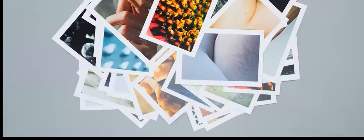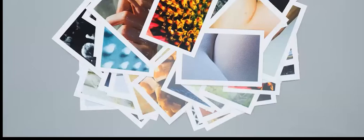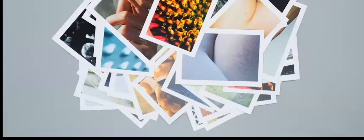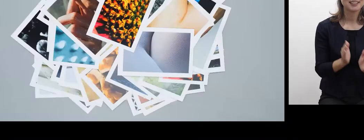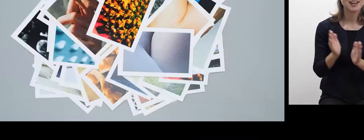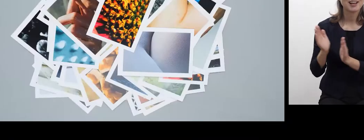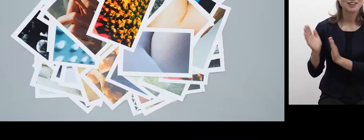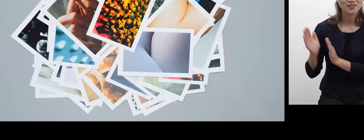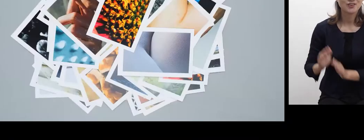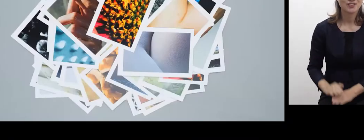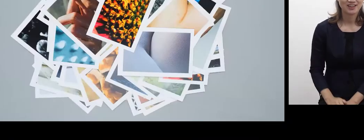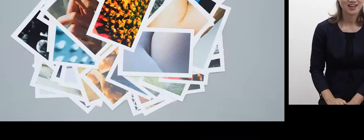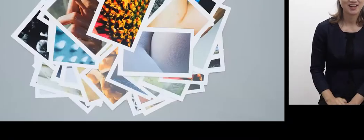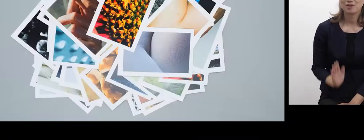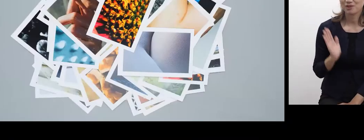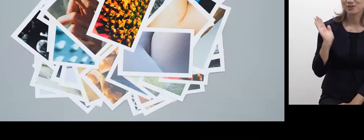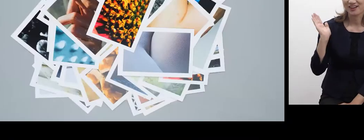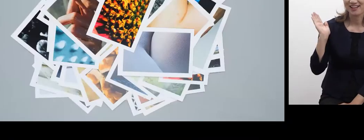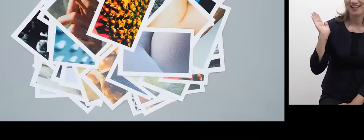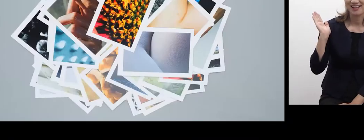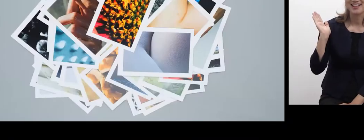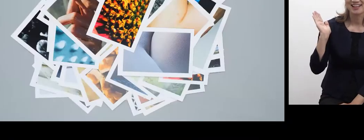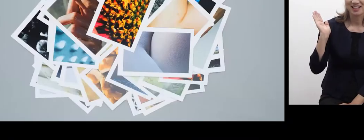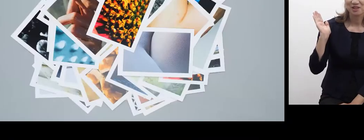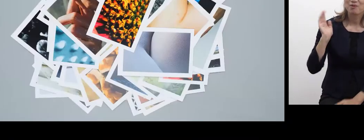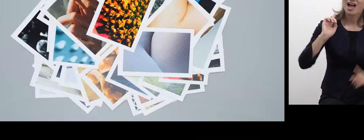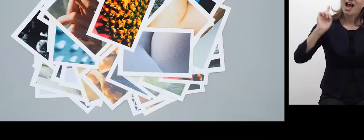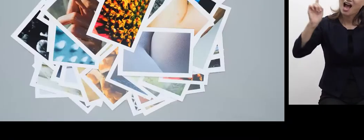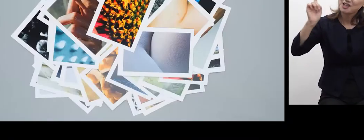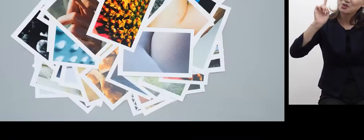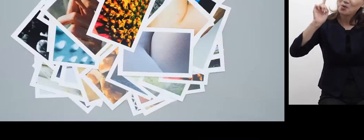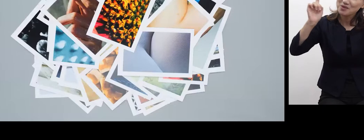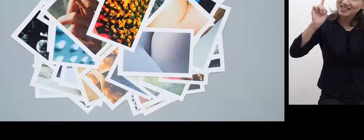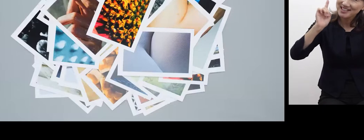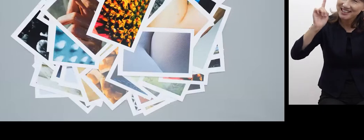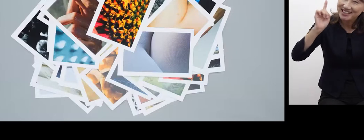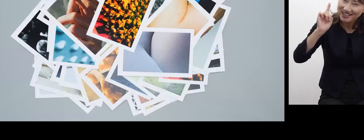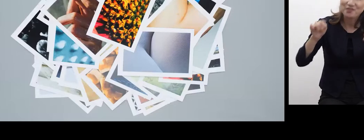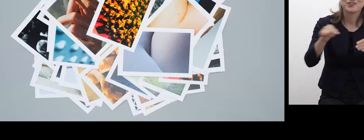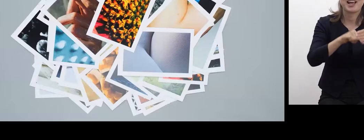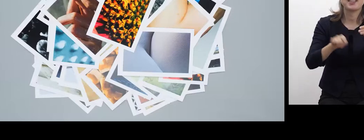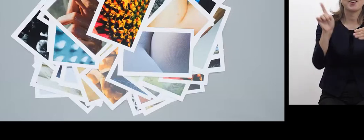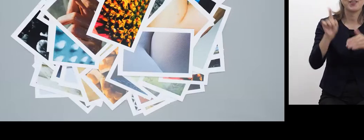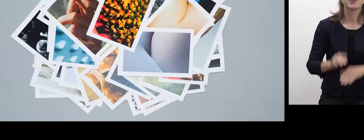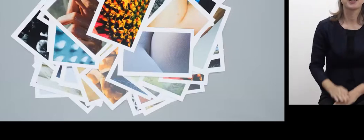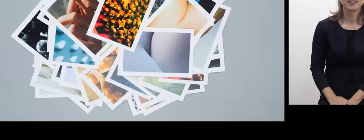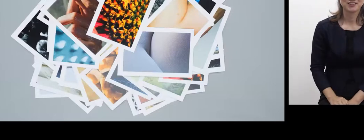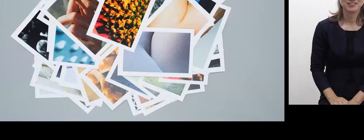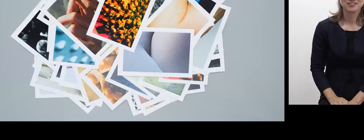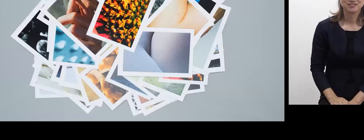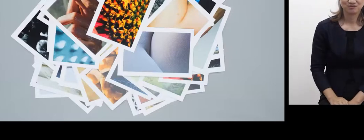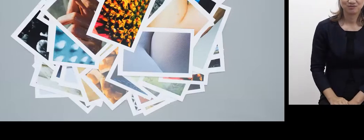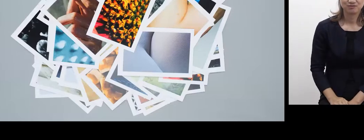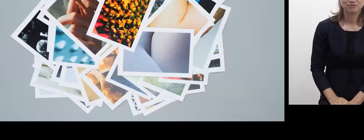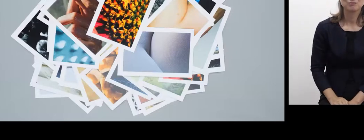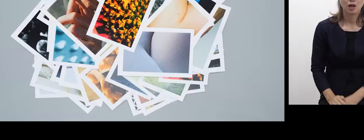And this is pretty much like a play.